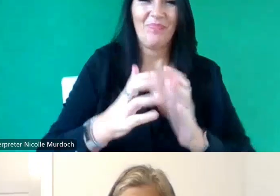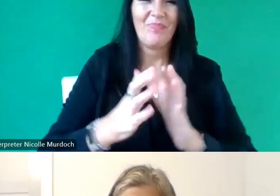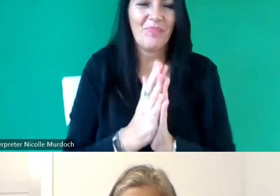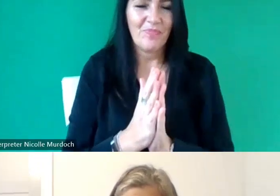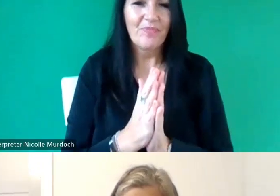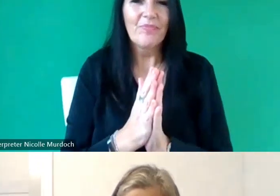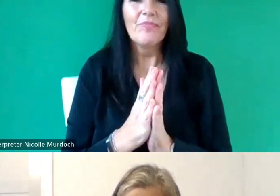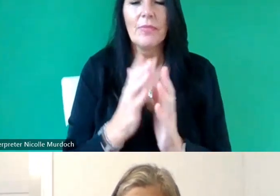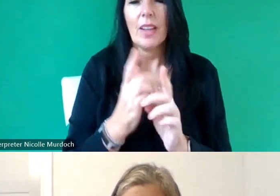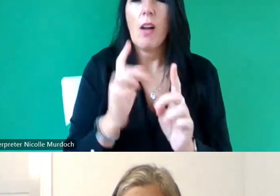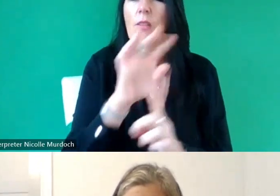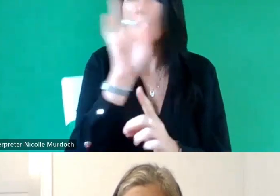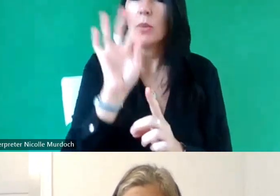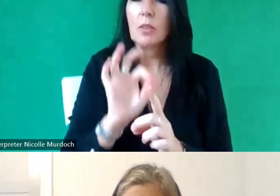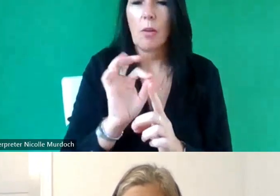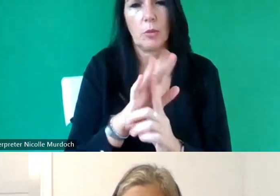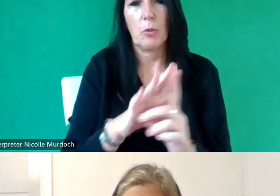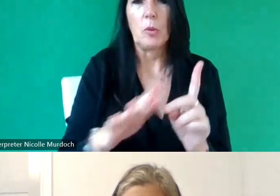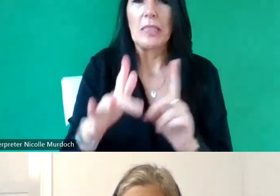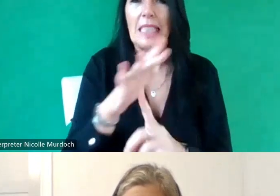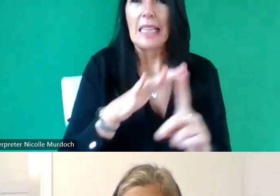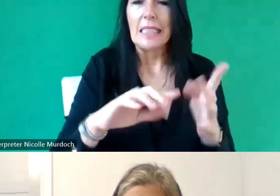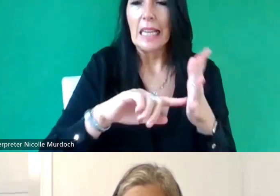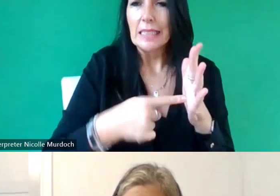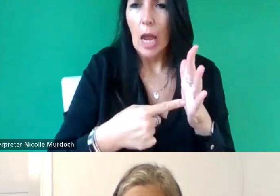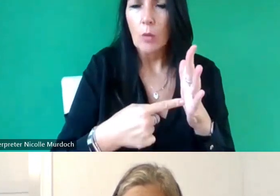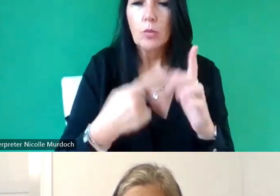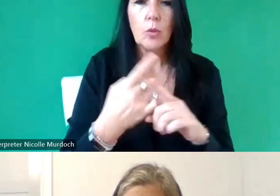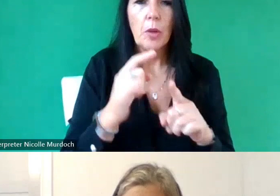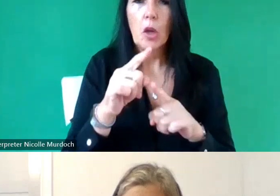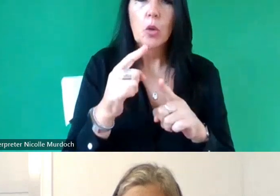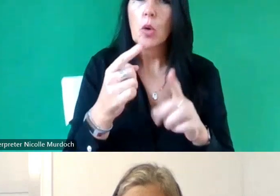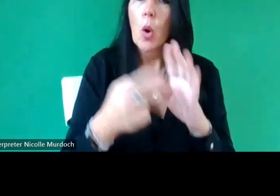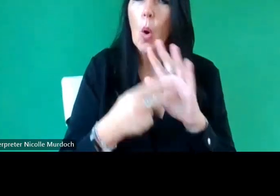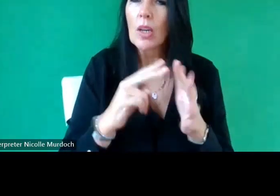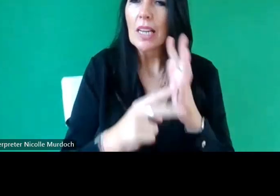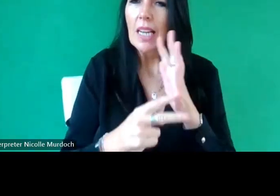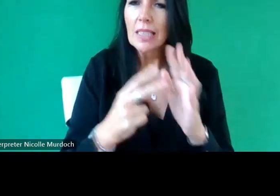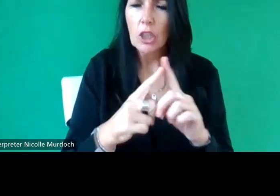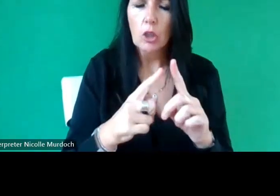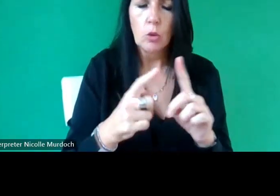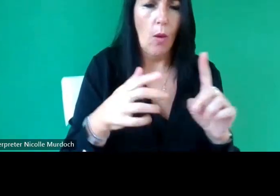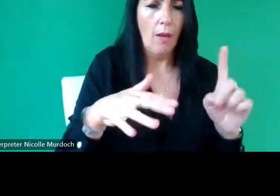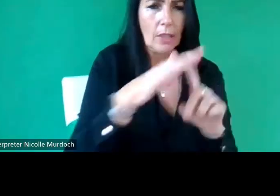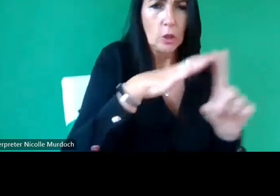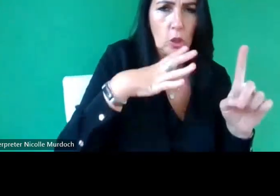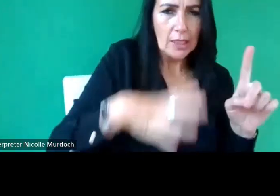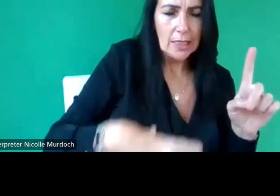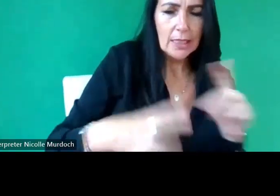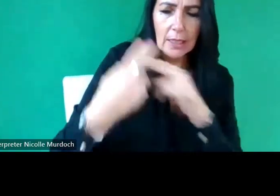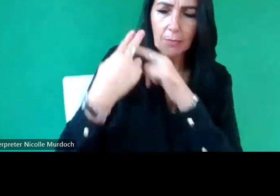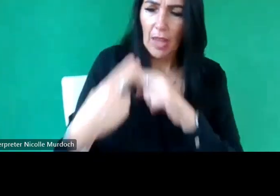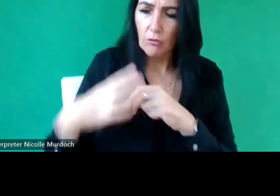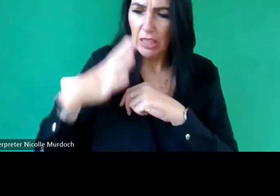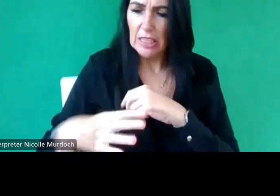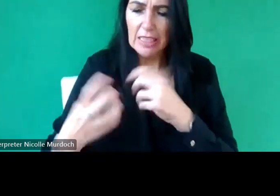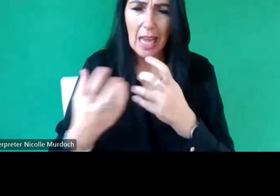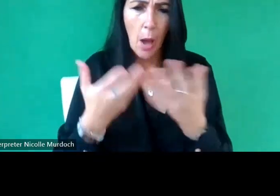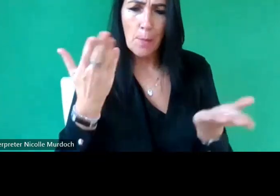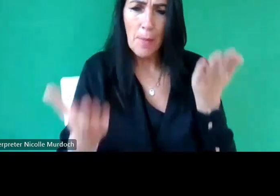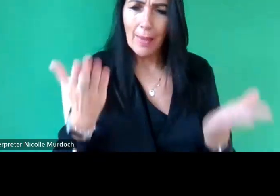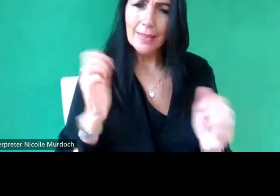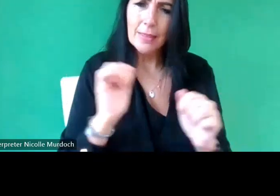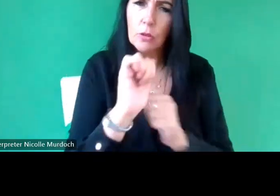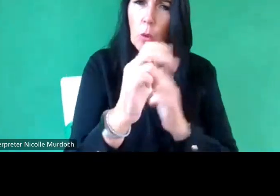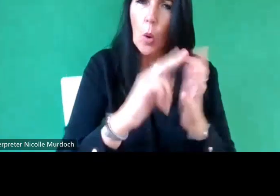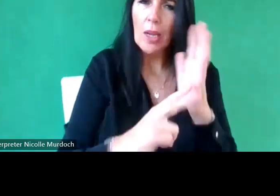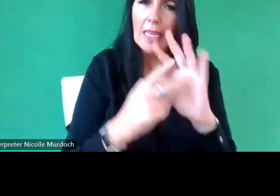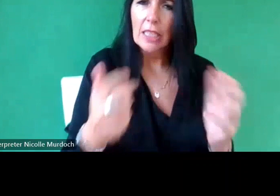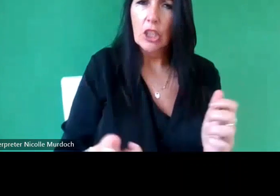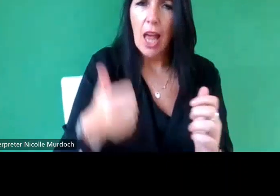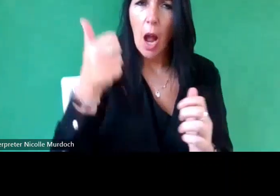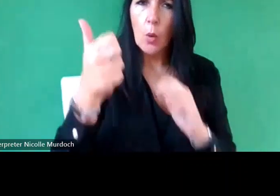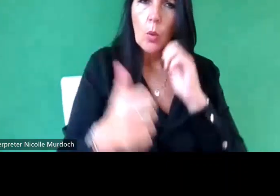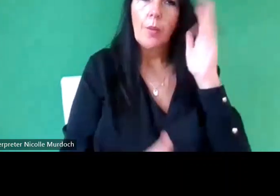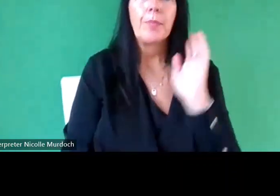in these times how does your organization balance social needs with Heritage need um well I don't